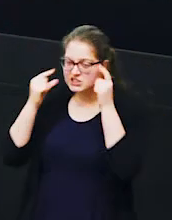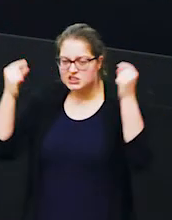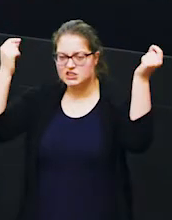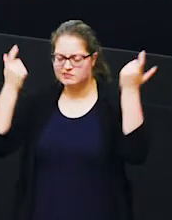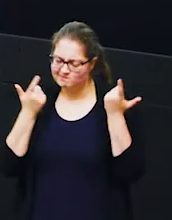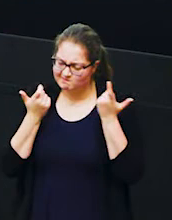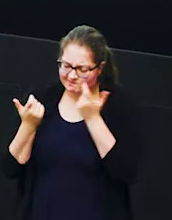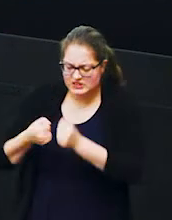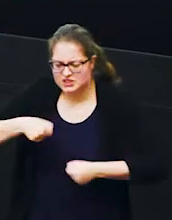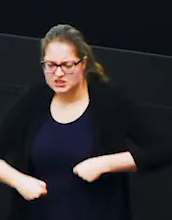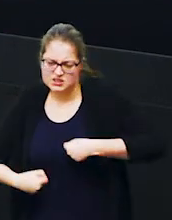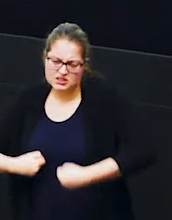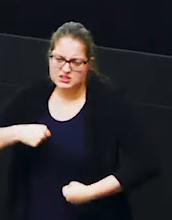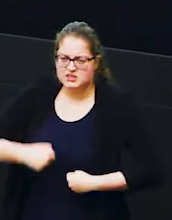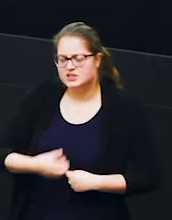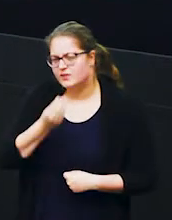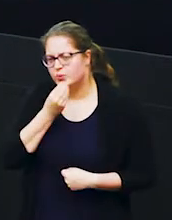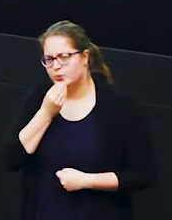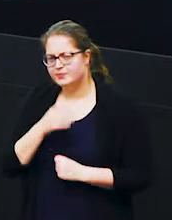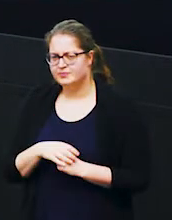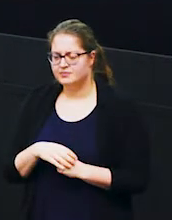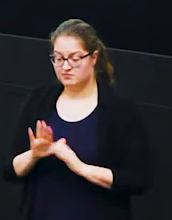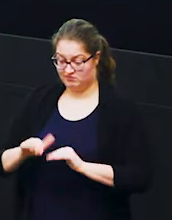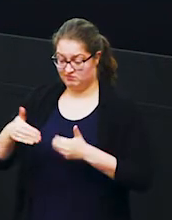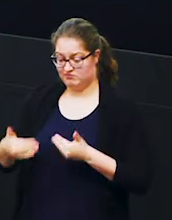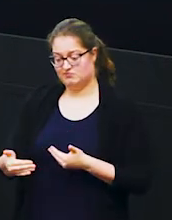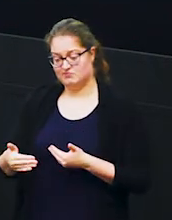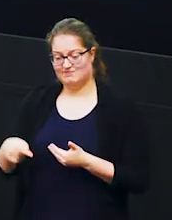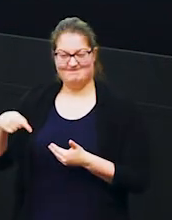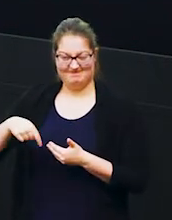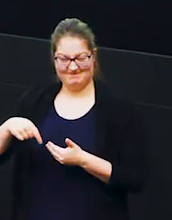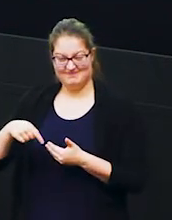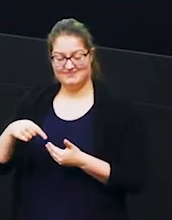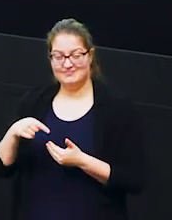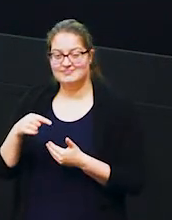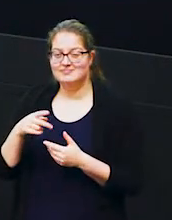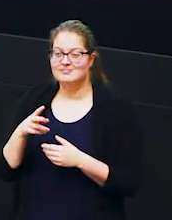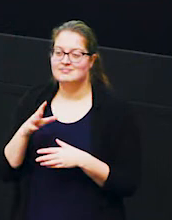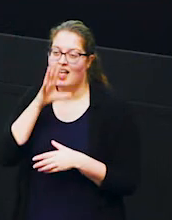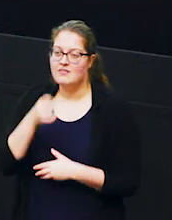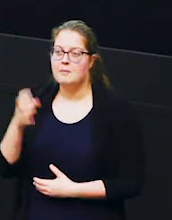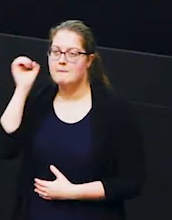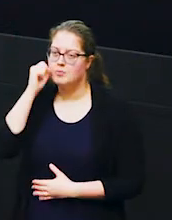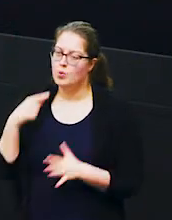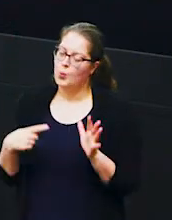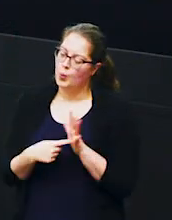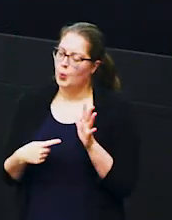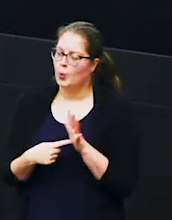and it's at this time of year that an elephant's memory is really important so you might have heard